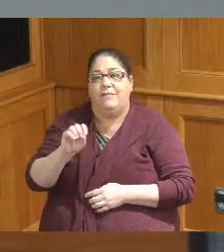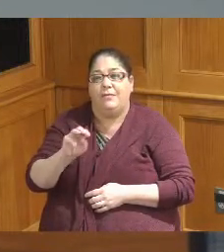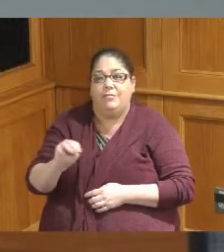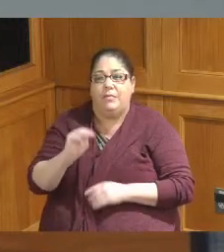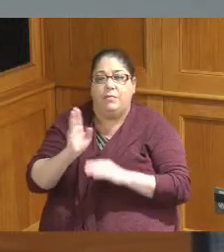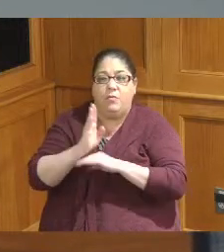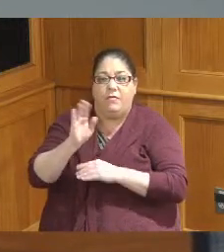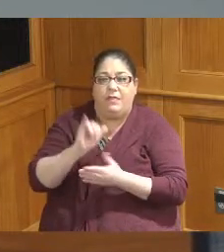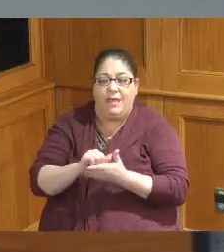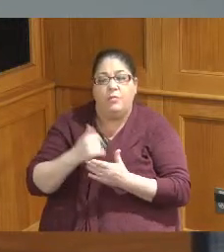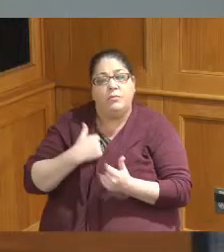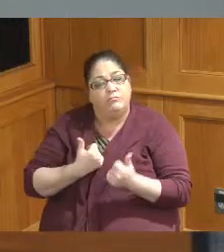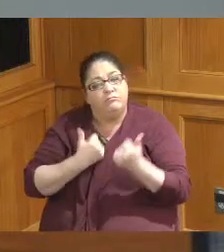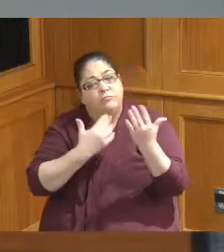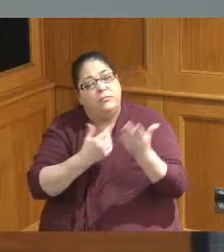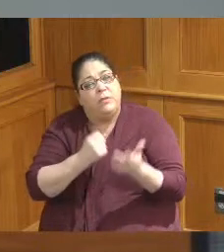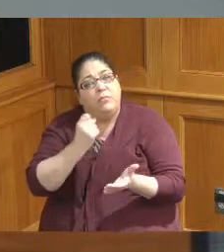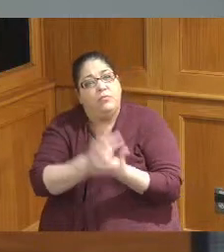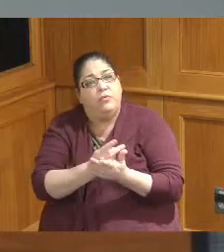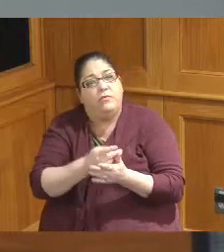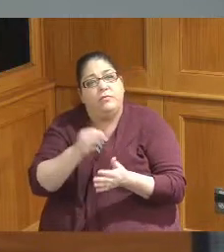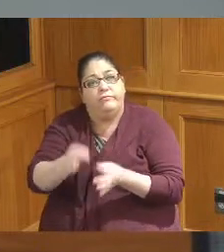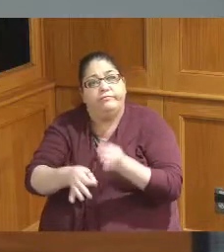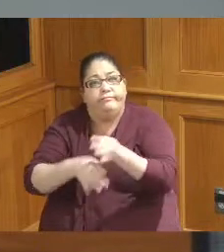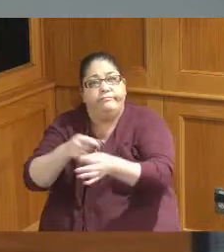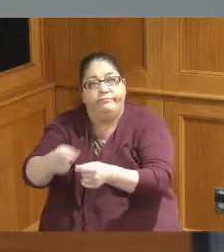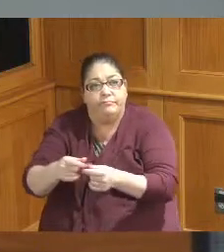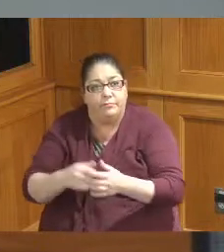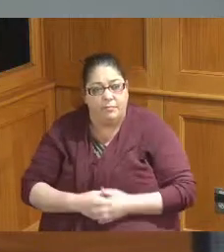Administration recommends approval of this I'm happy to answer any questions if there are any